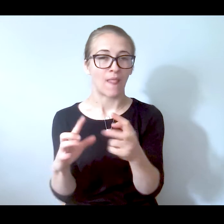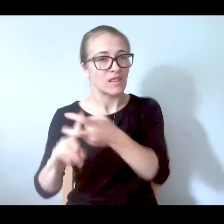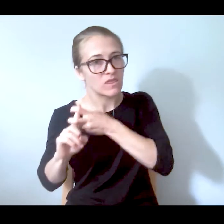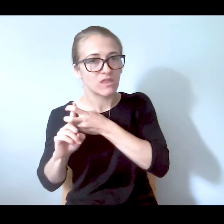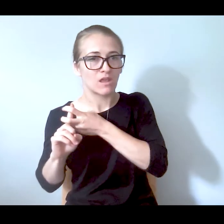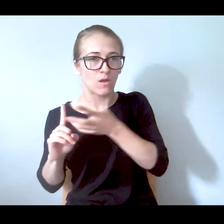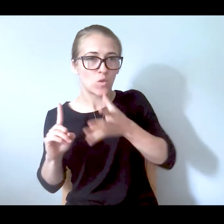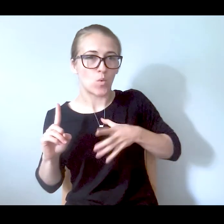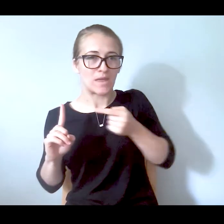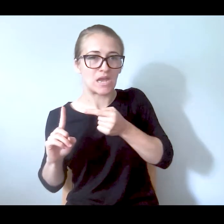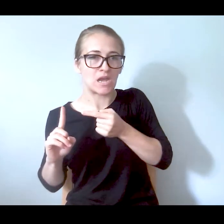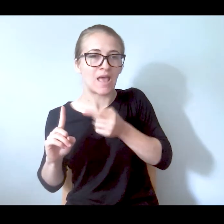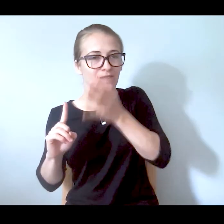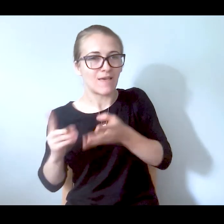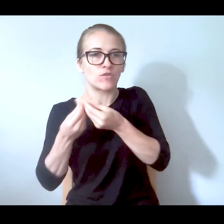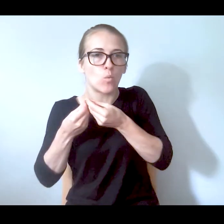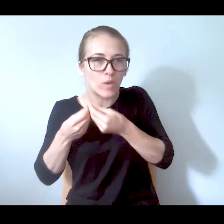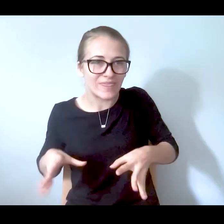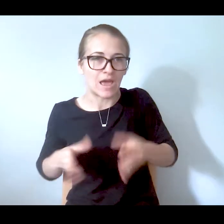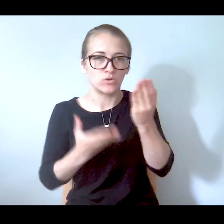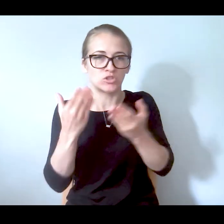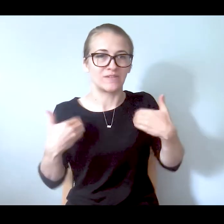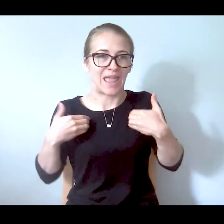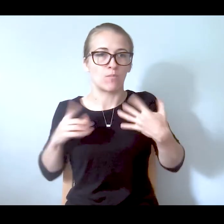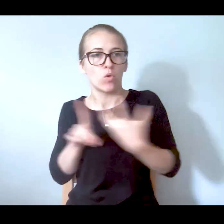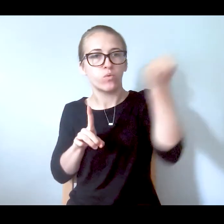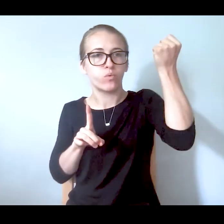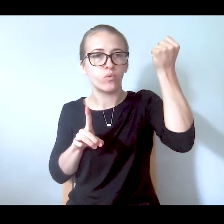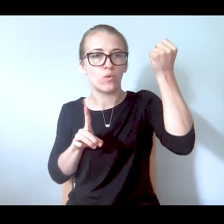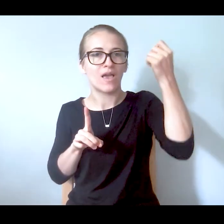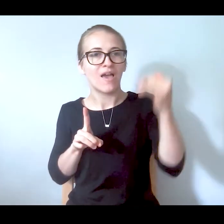without her service animal which further escalated the crisis.